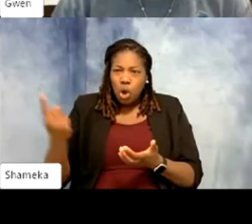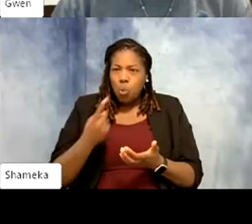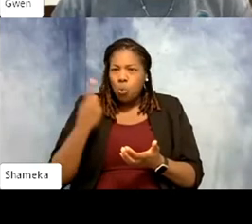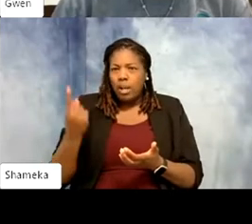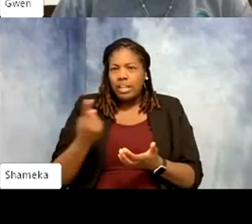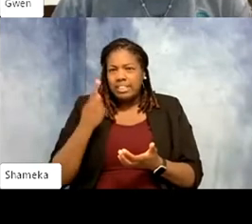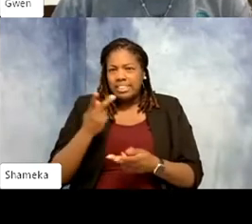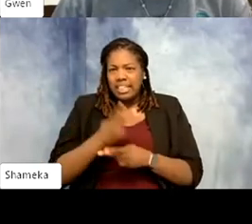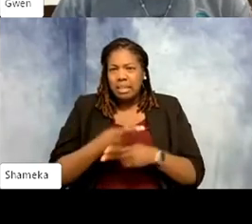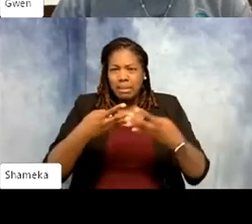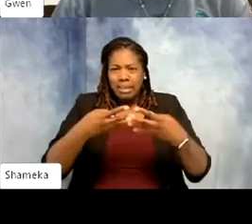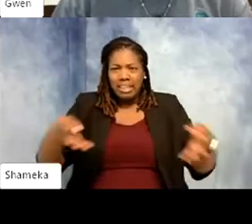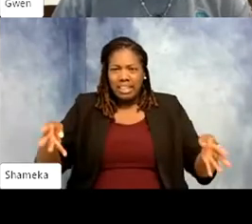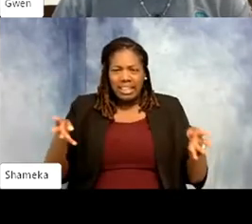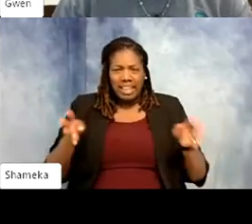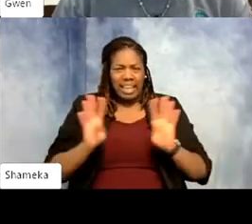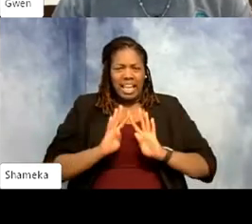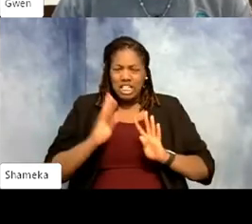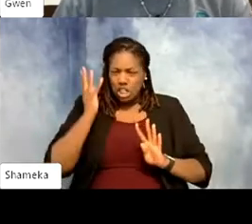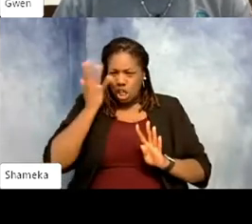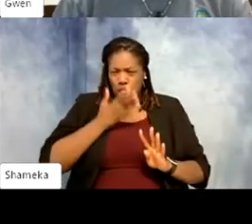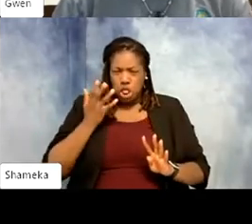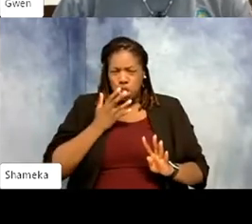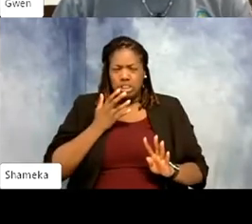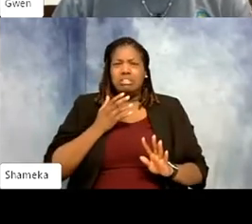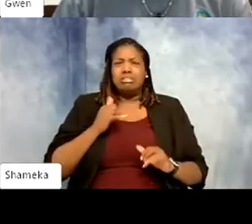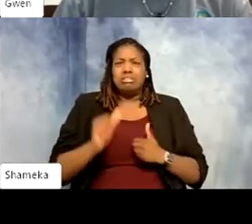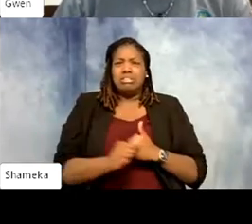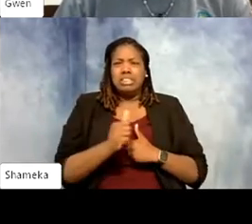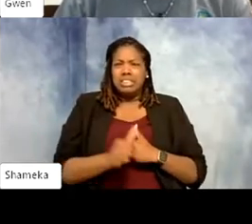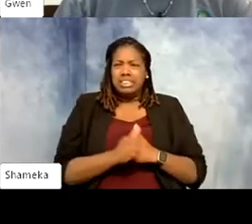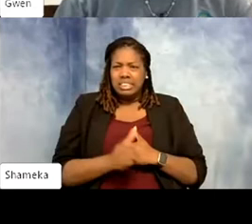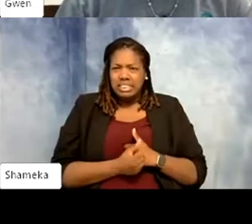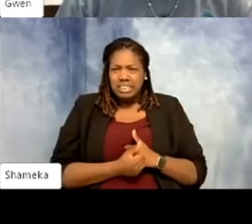cages that looked kind of barbaric and barren and hyenas didn't laugh for us no matter what we did.